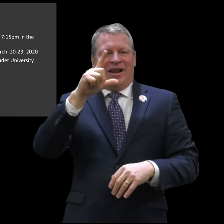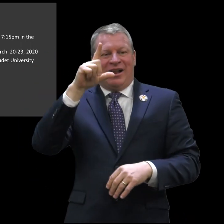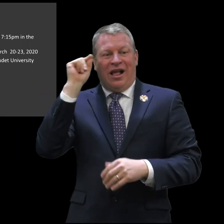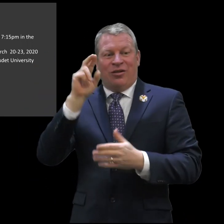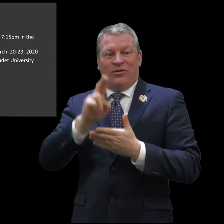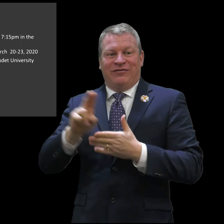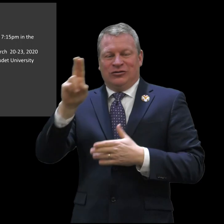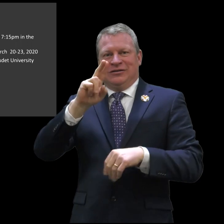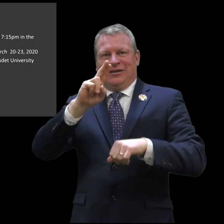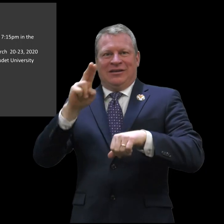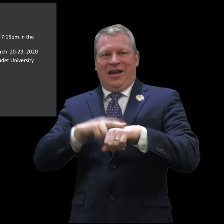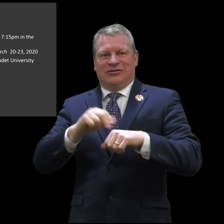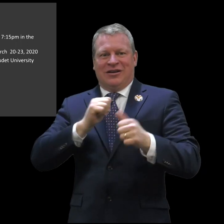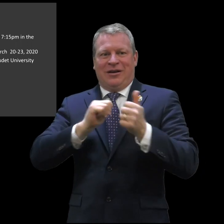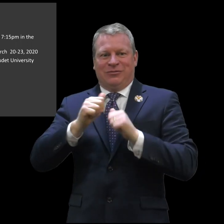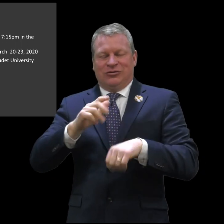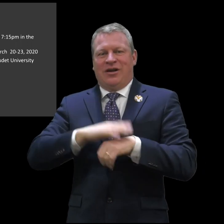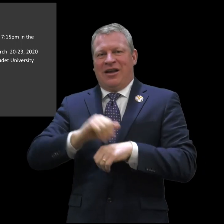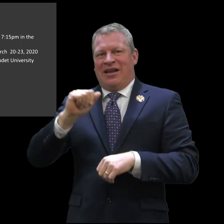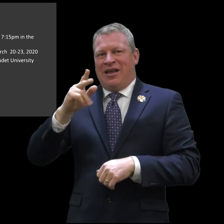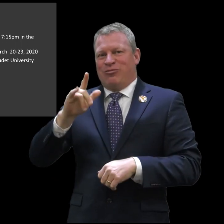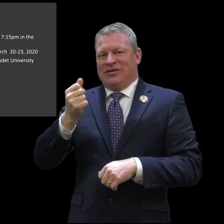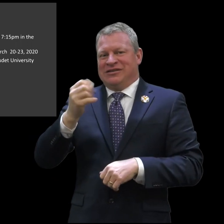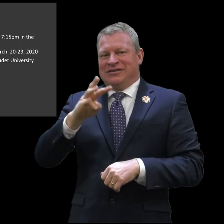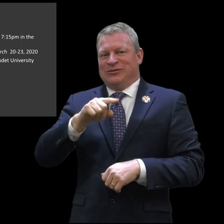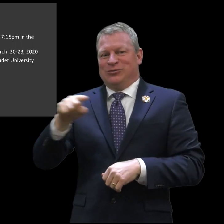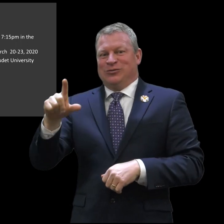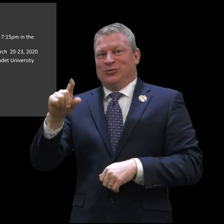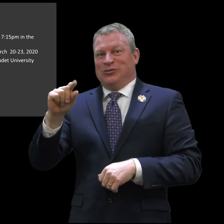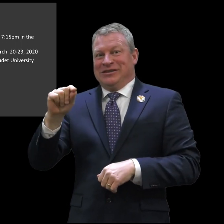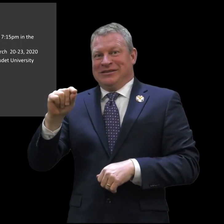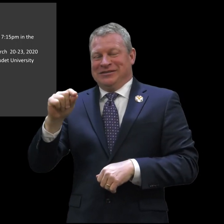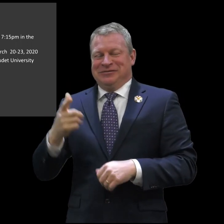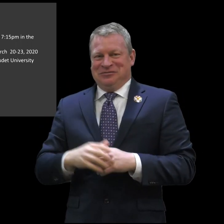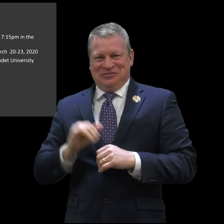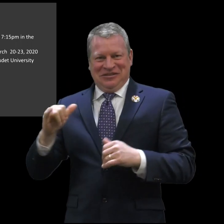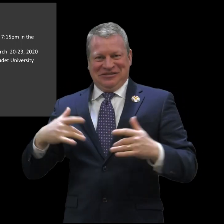to Gallaudet University's National Competition April 16th through the 20th